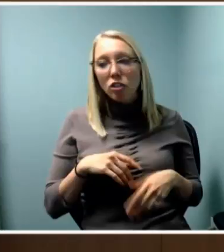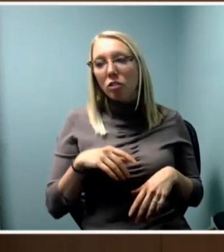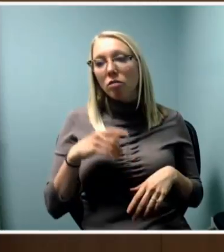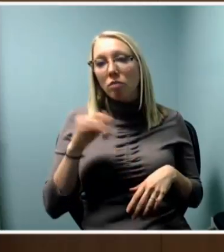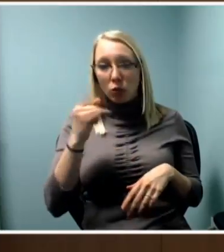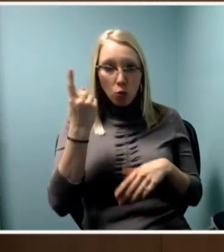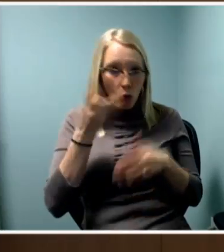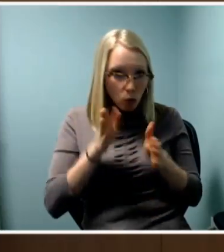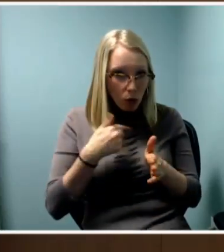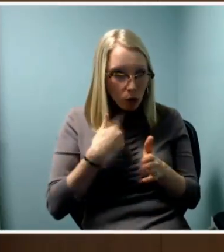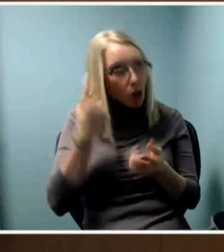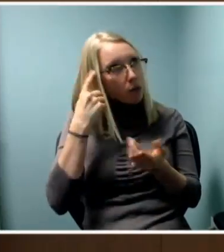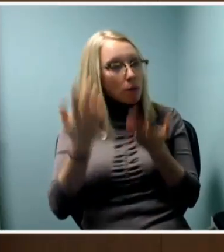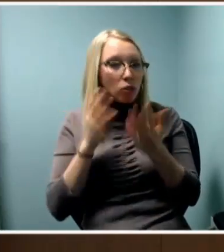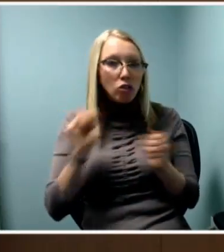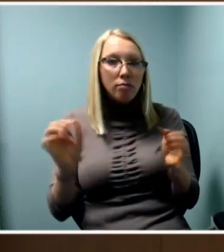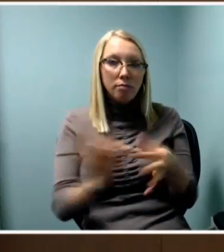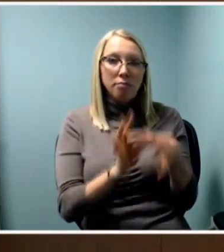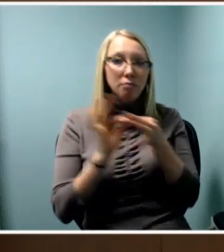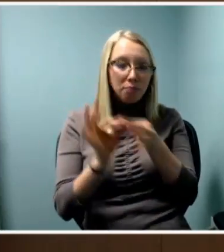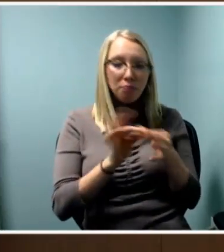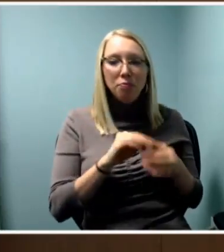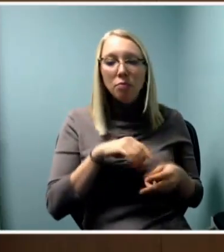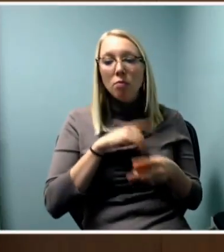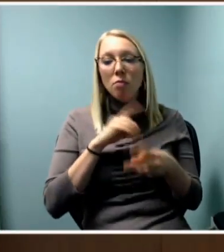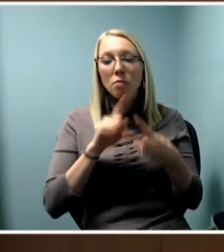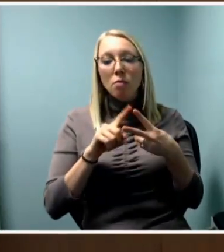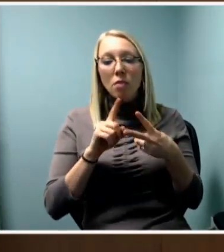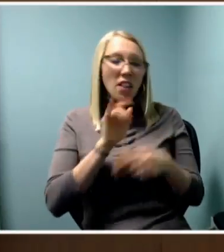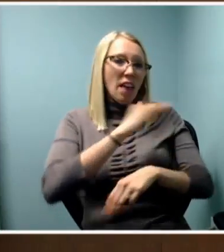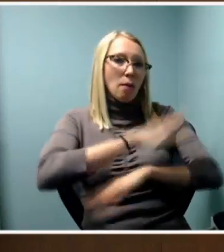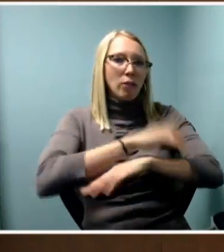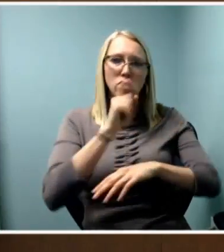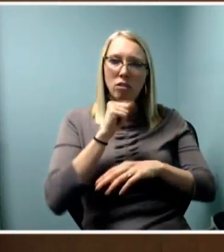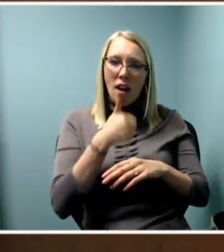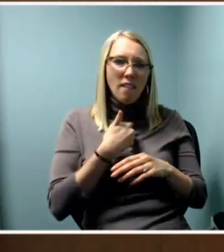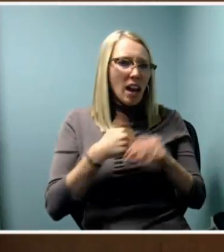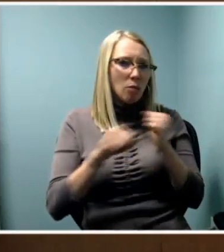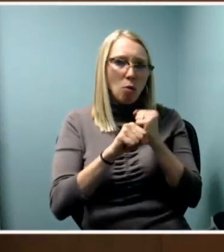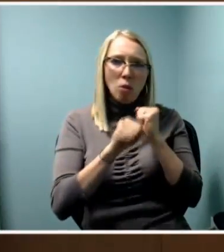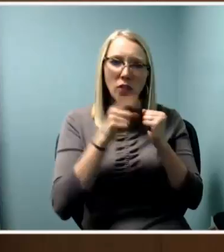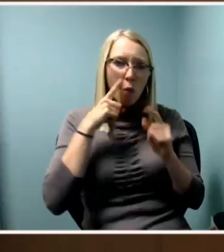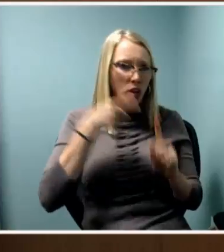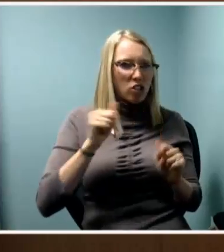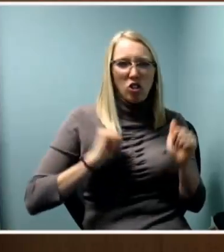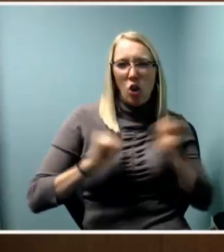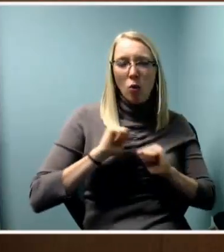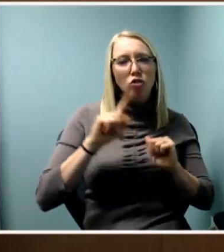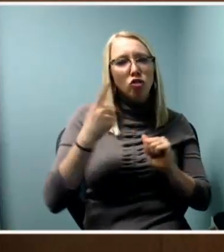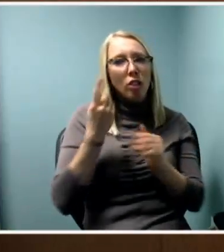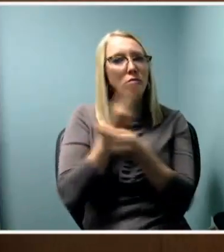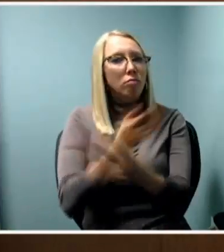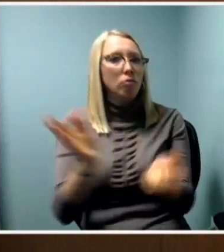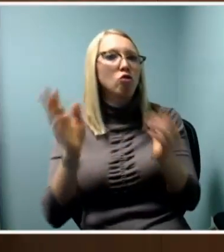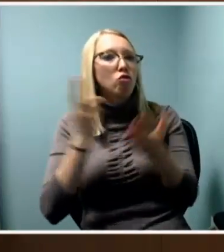Importantly that platform should have no promotion, not show promotion but rather just about identifying resources and sharing them.